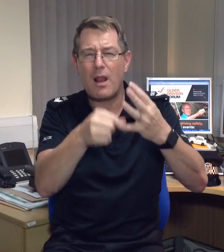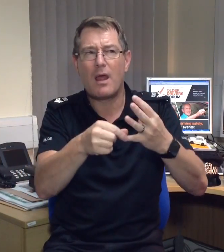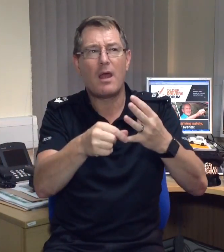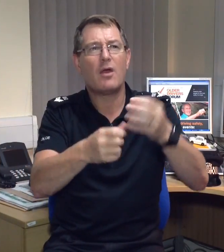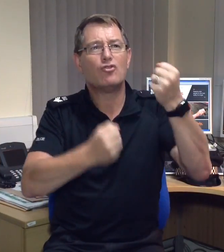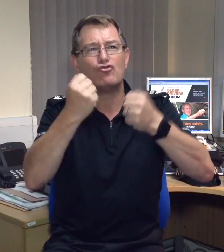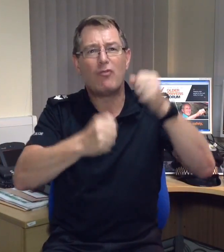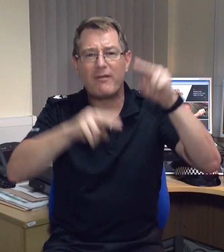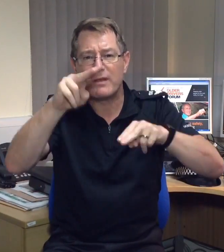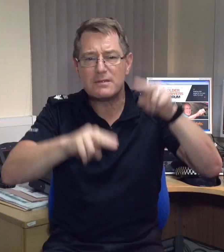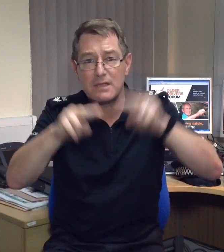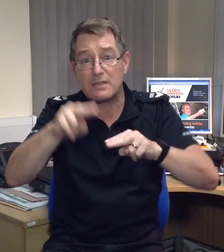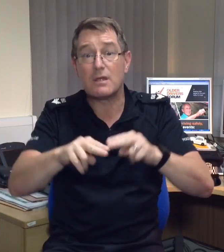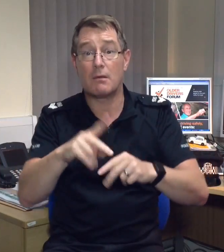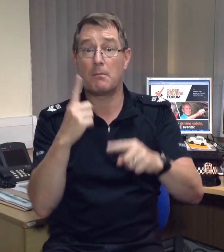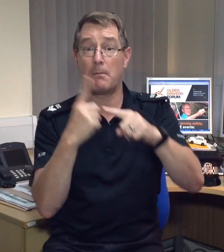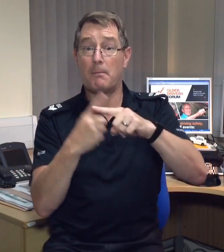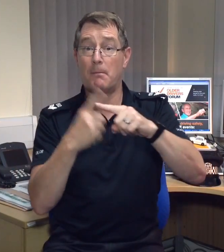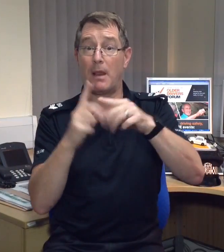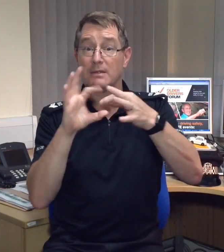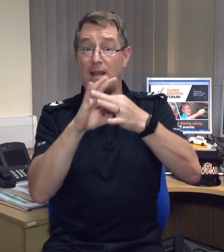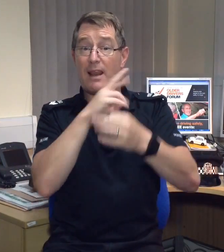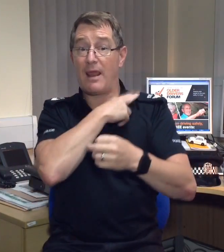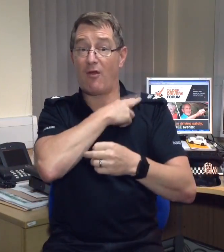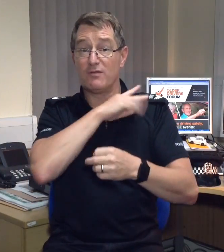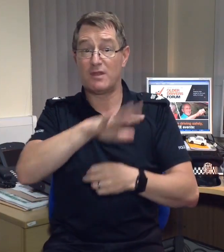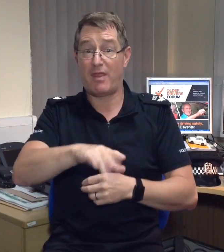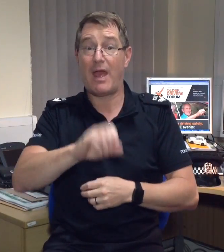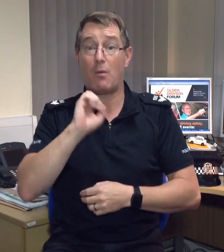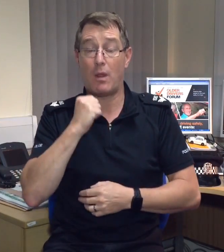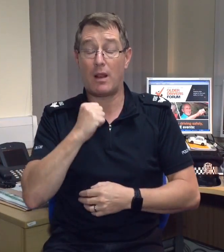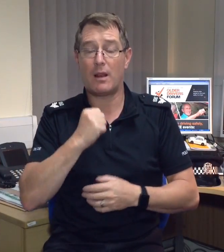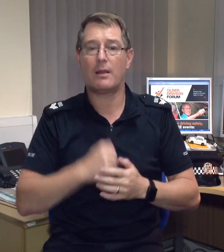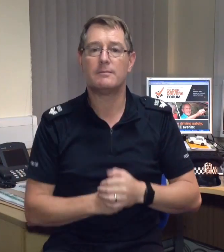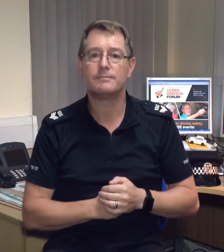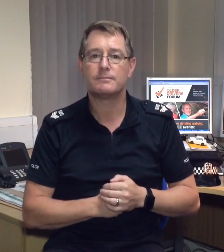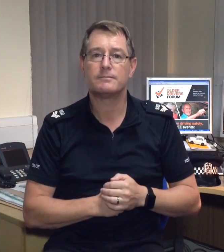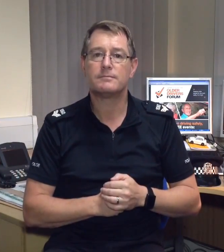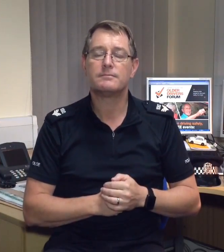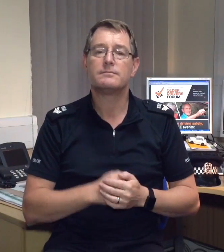driving assessors, and we'll have Link Officers there too.